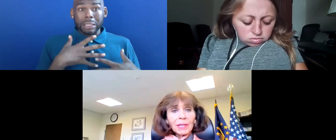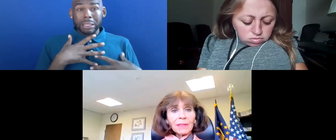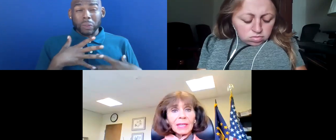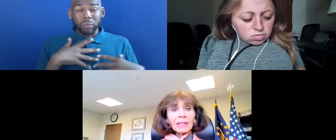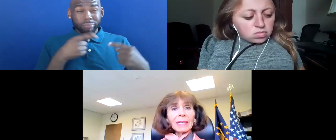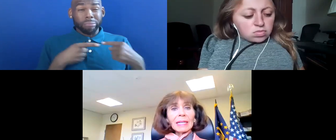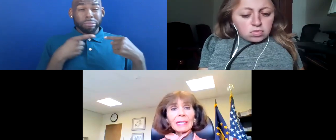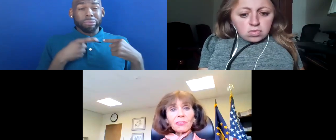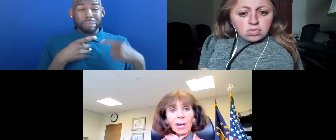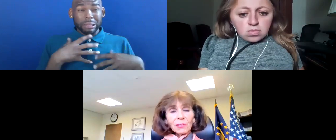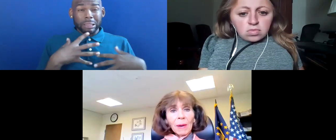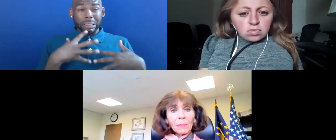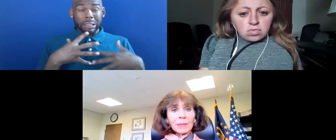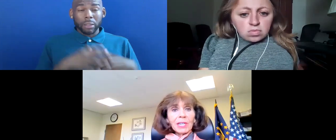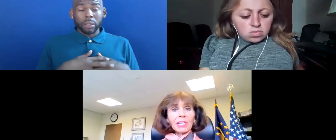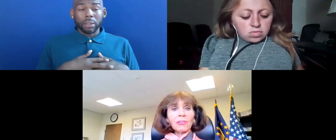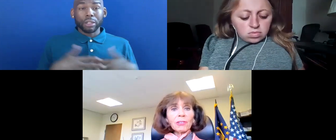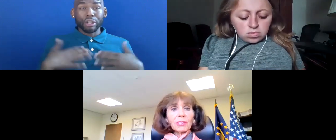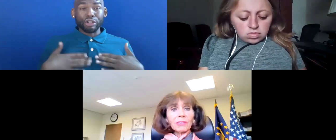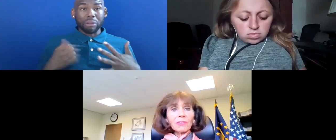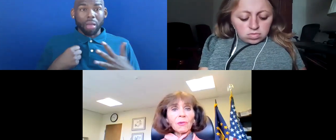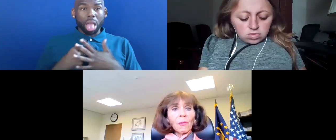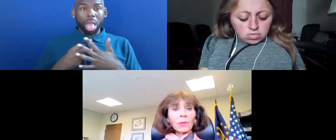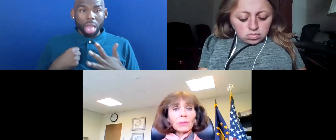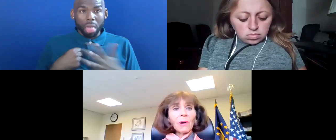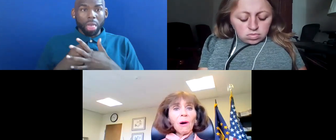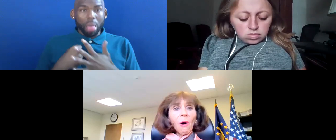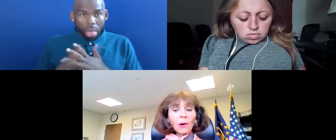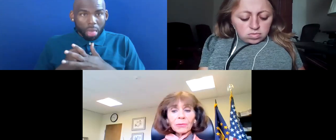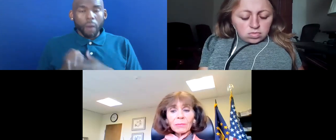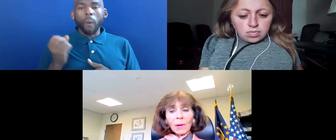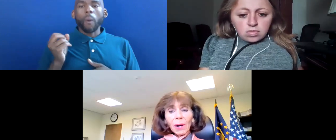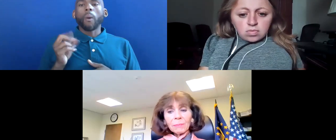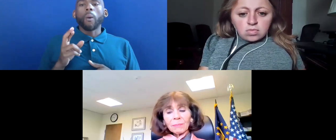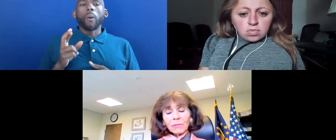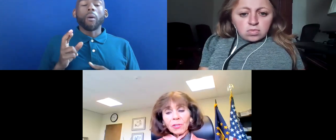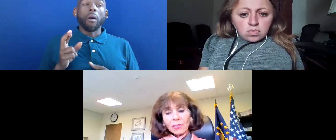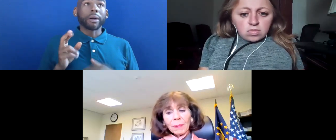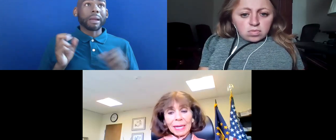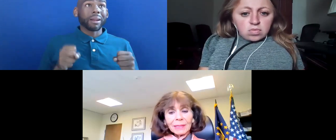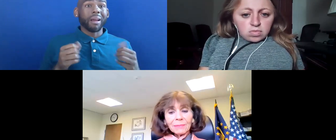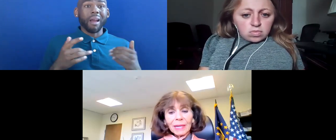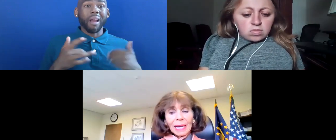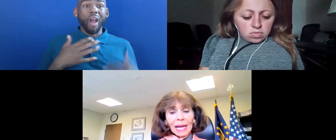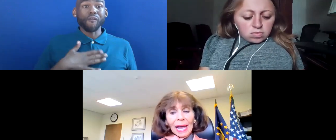BREATHING, CHEST PALPITATIONS OR HEART, CHEST PAIN,